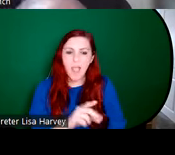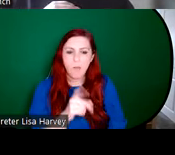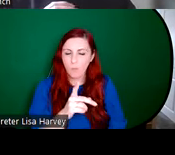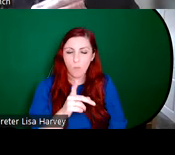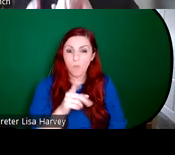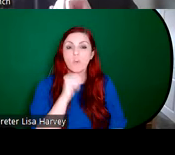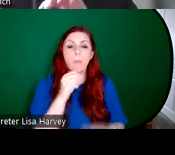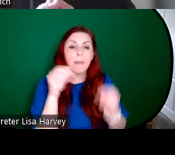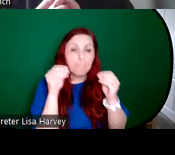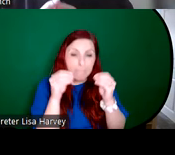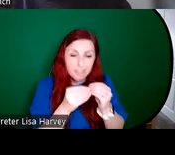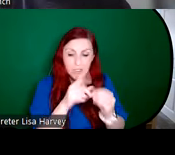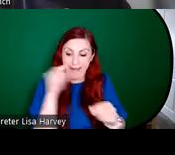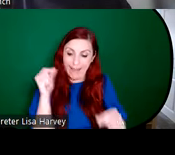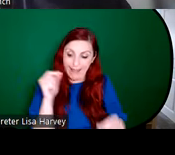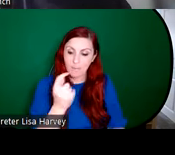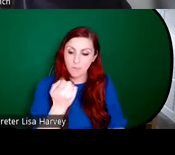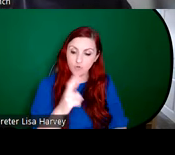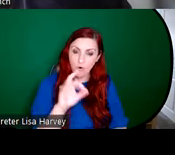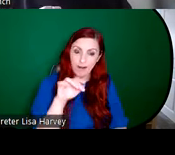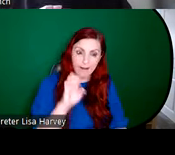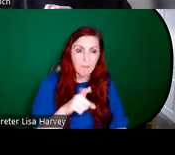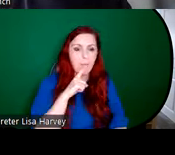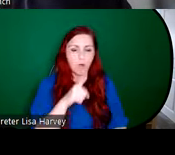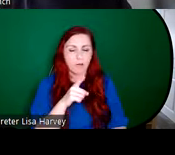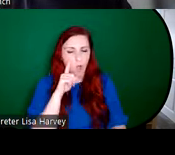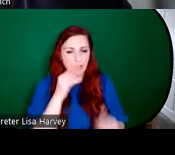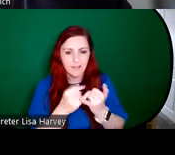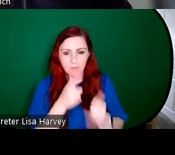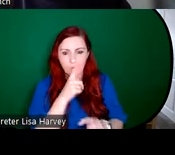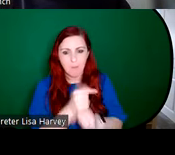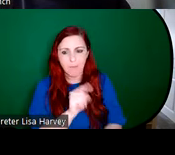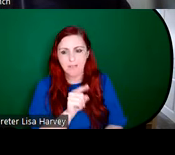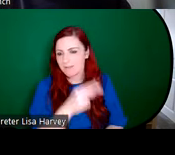or her work as a society portrait painter, it's much more likely that he's